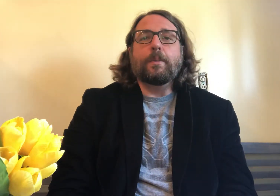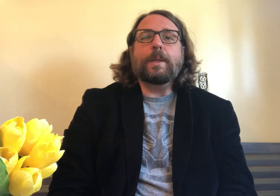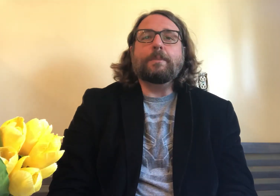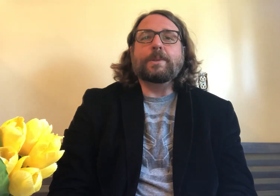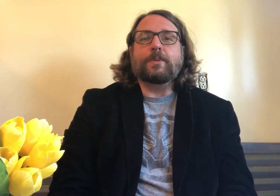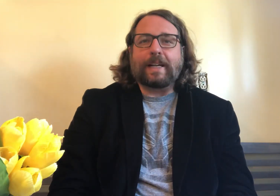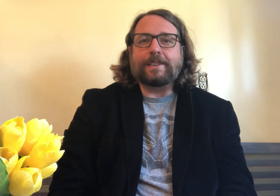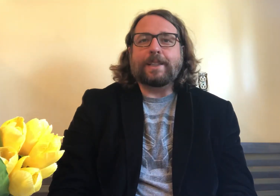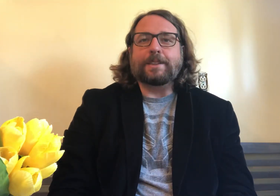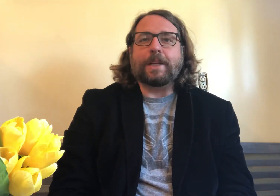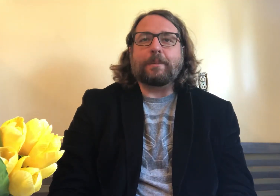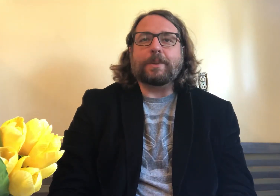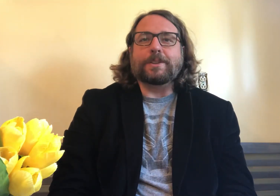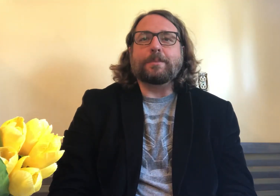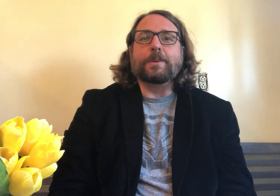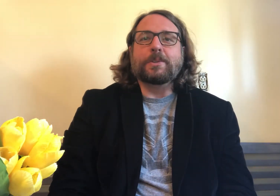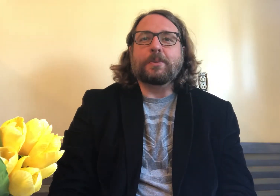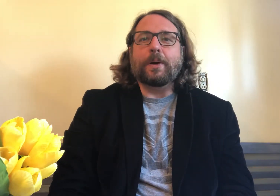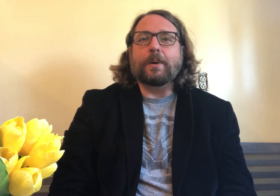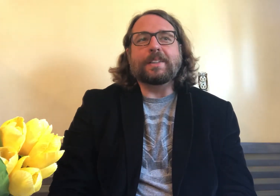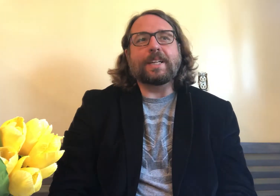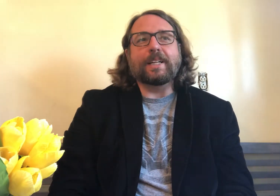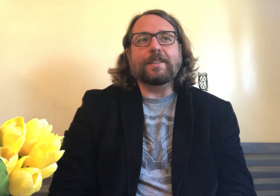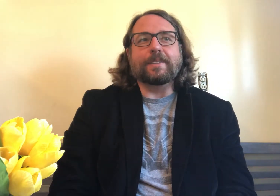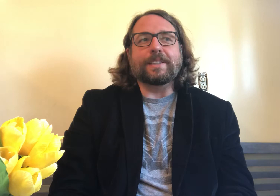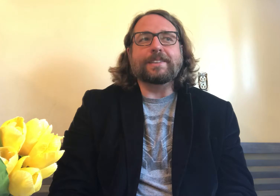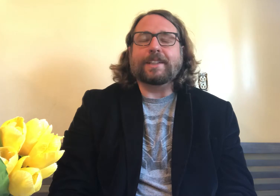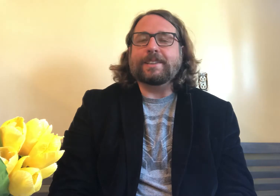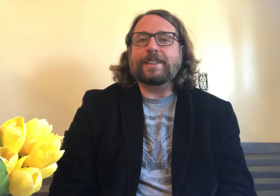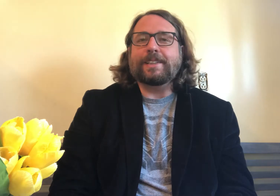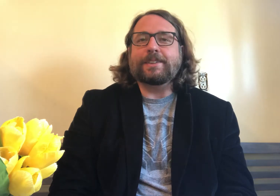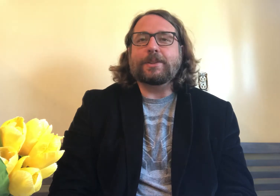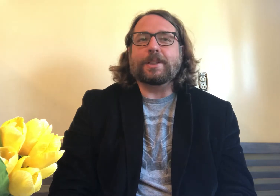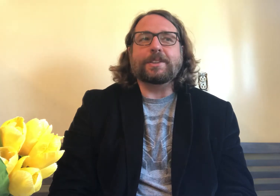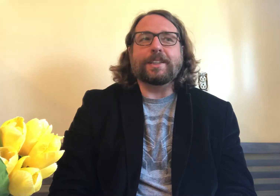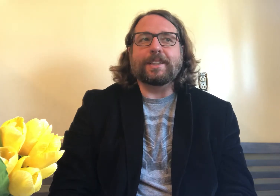One of the most fascinating chapters in Bruce Rowe and Diane Levine’s "A Concise Introduction